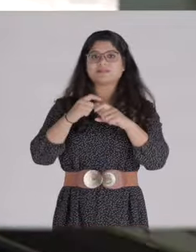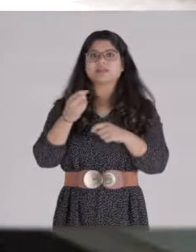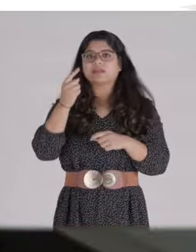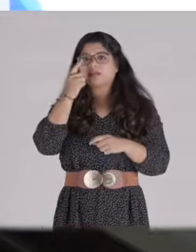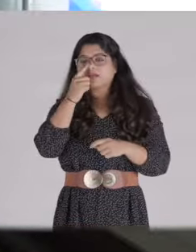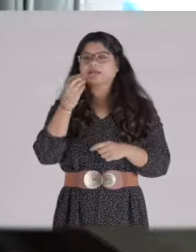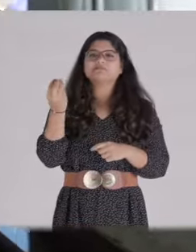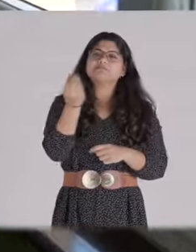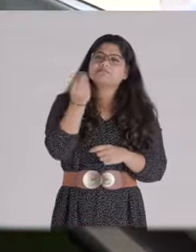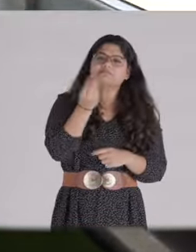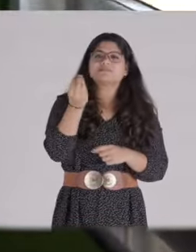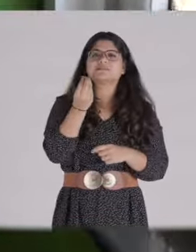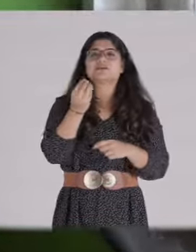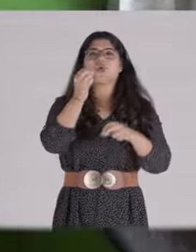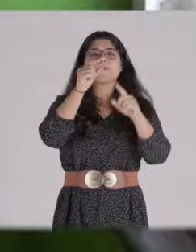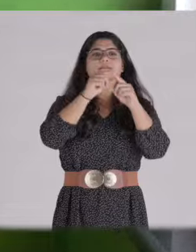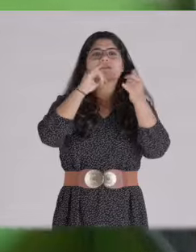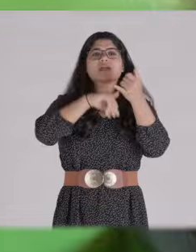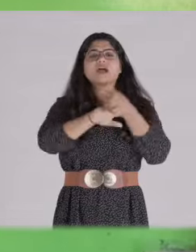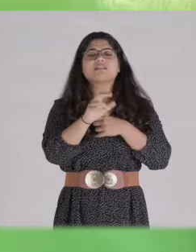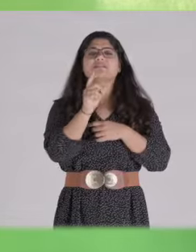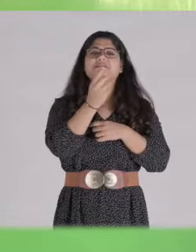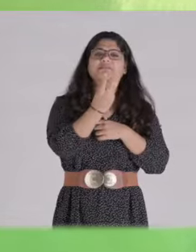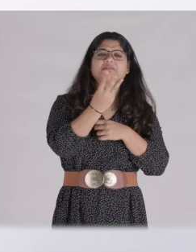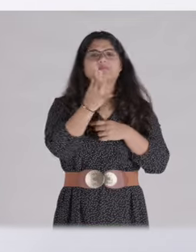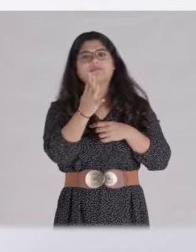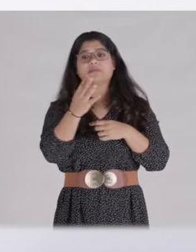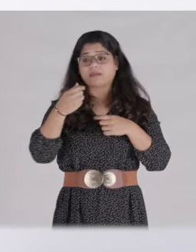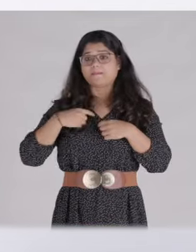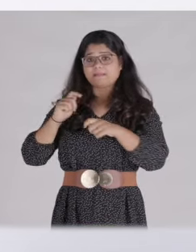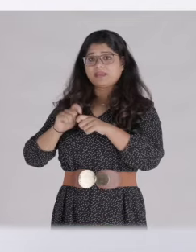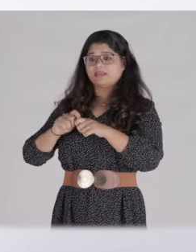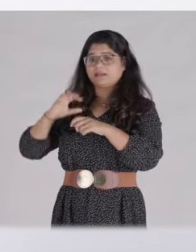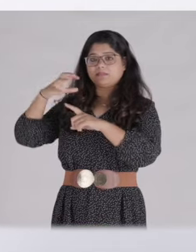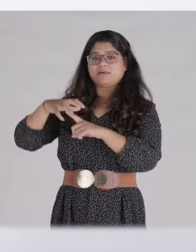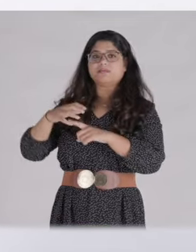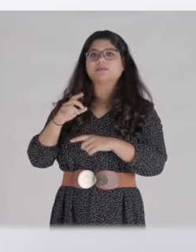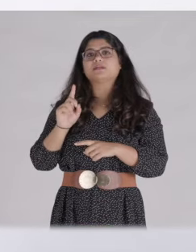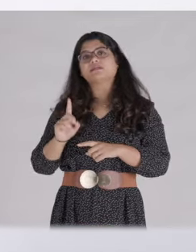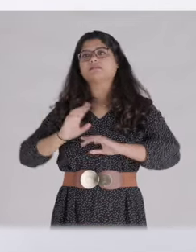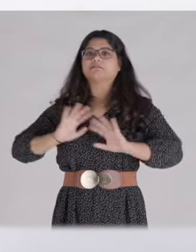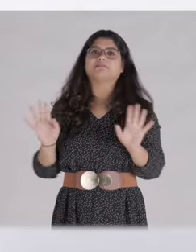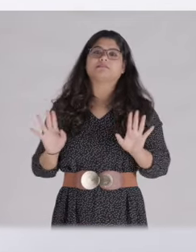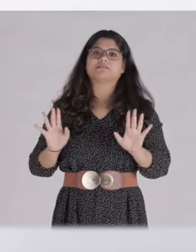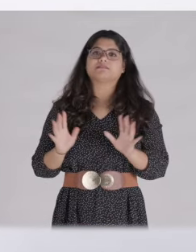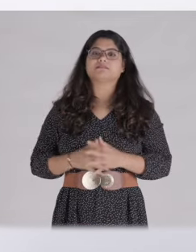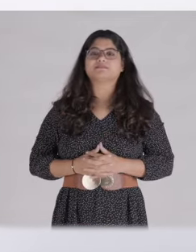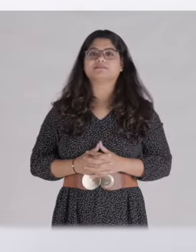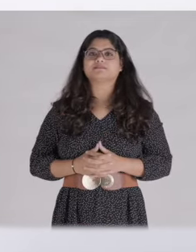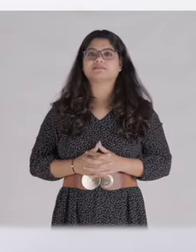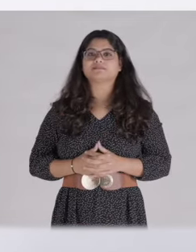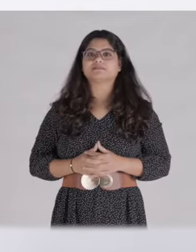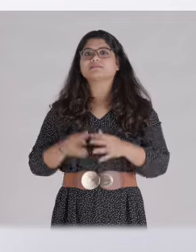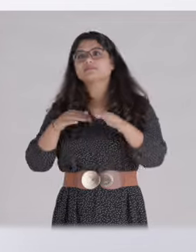There were just three or four in operations and in my plant, CSP-SM2, there were none at all.